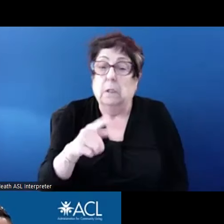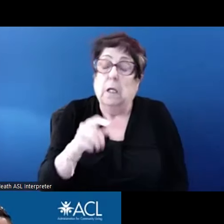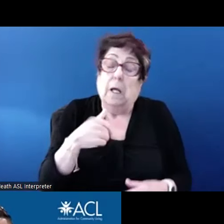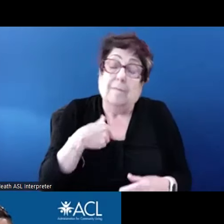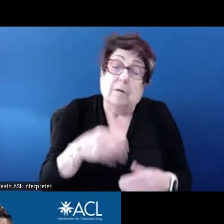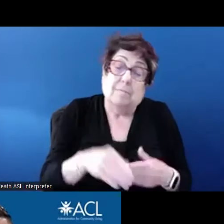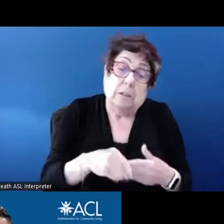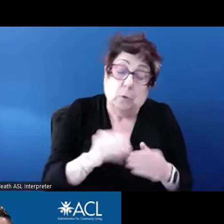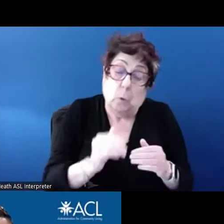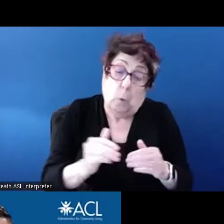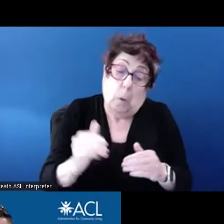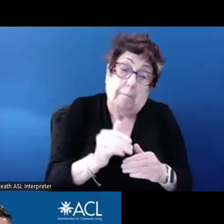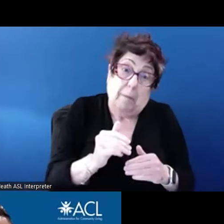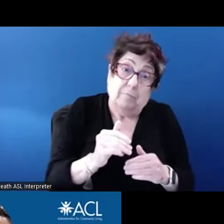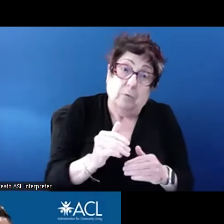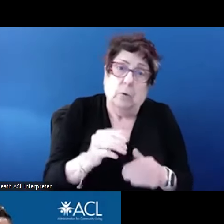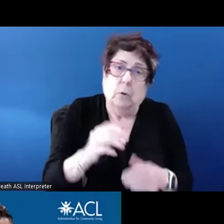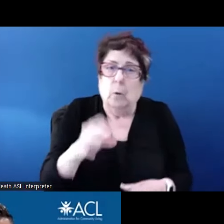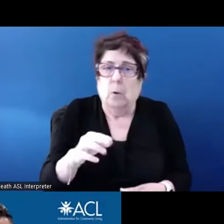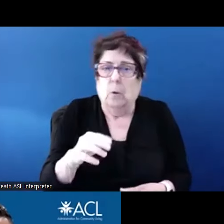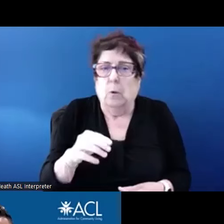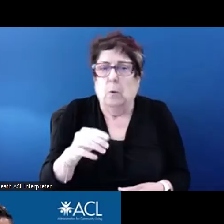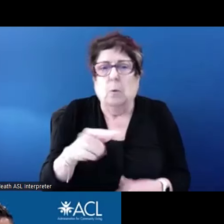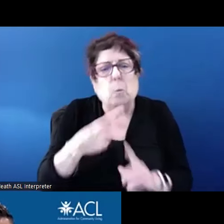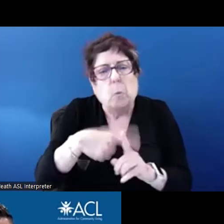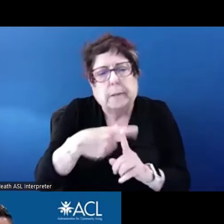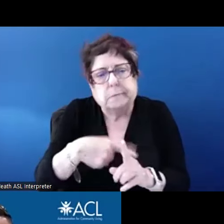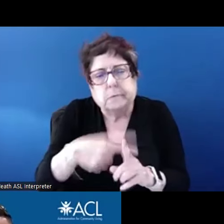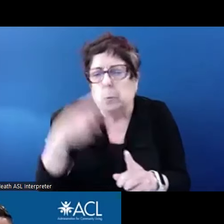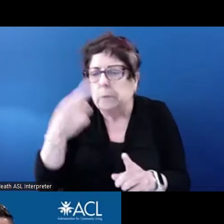or where they are using something called rent reasonable in standards. They would